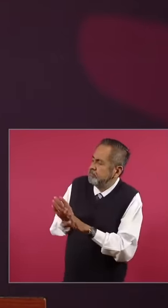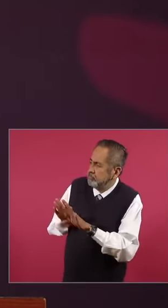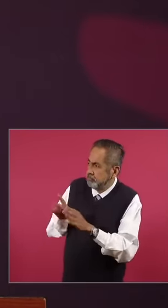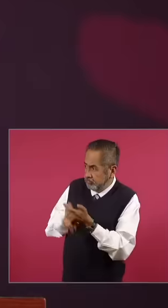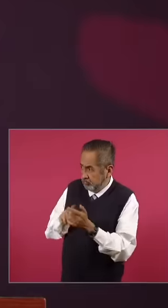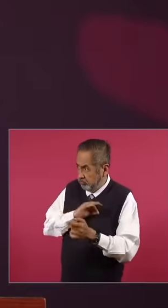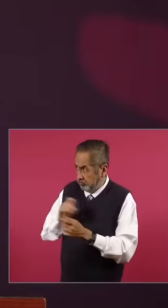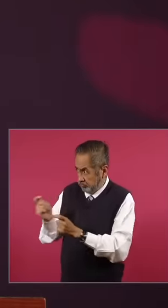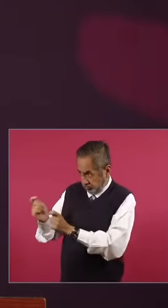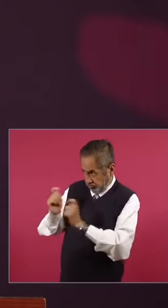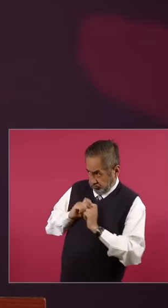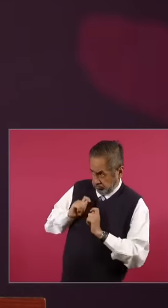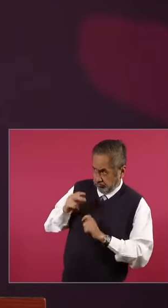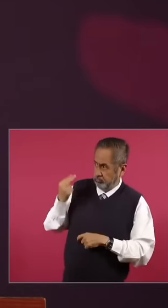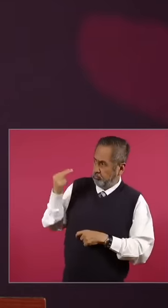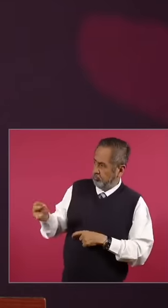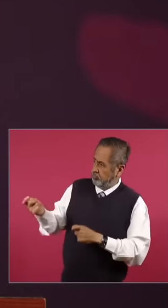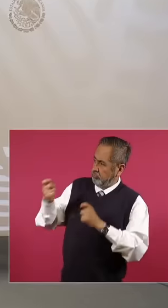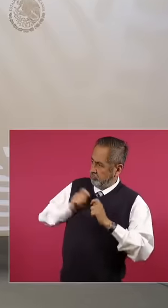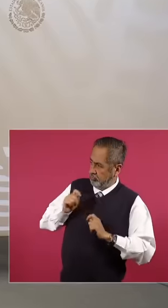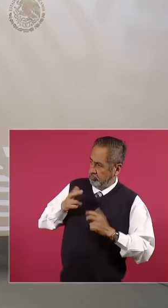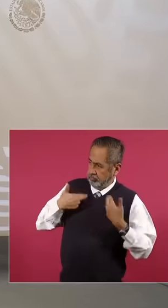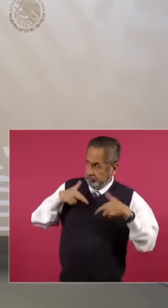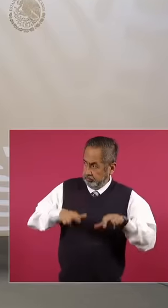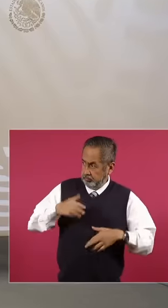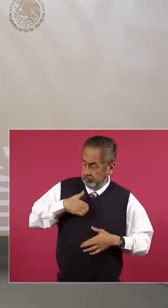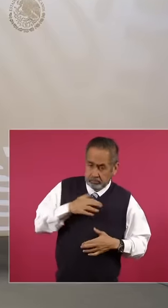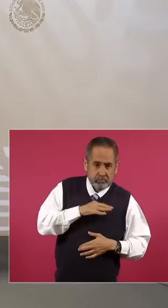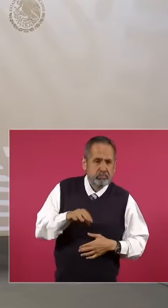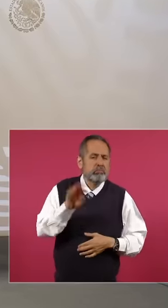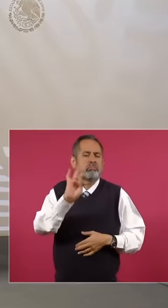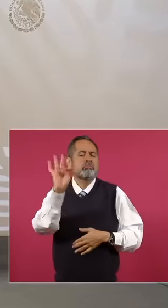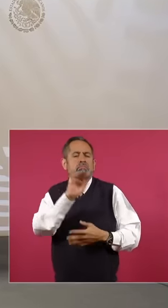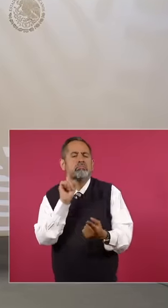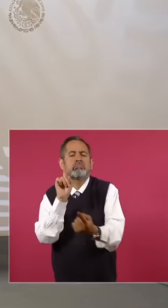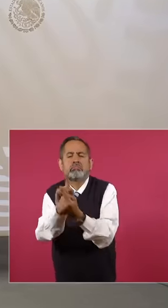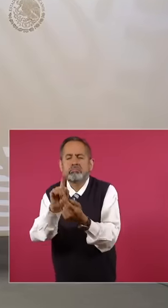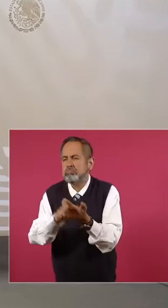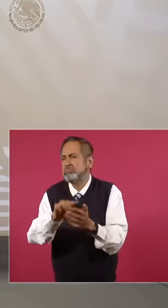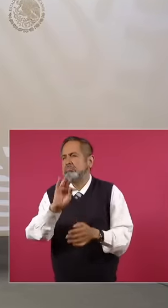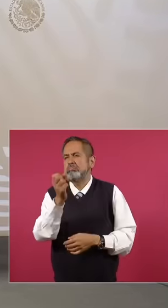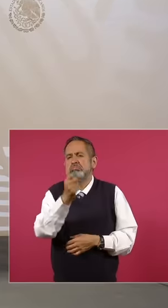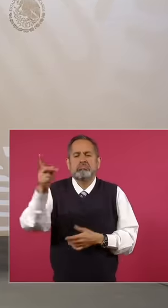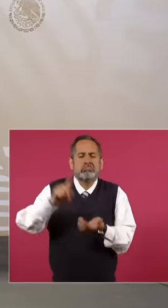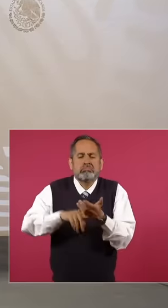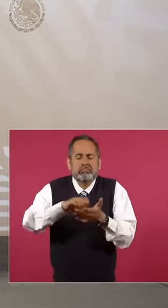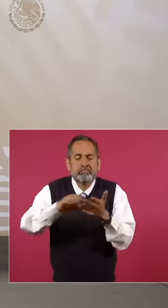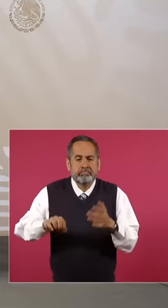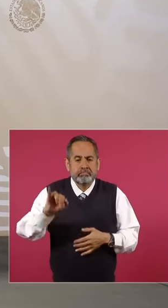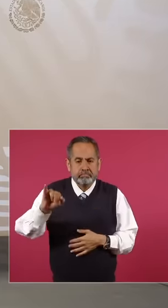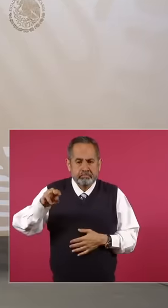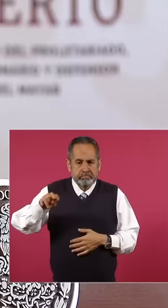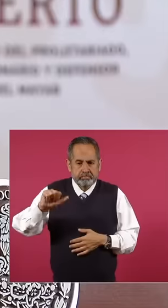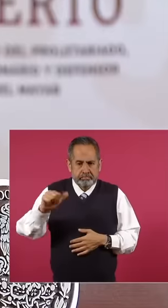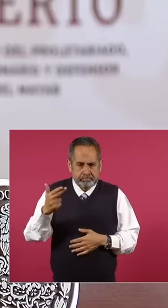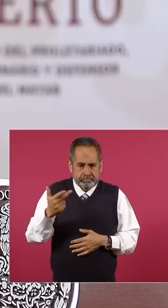his behalf or for example talk to someone from I don't know about the ina and say Hey Help us